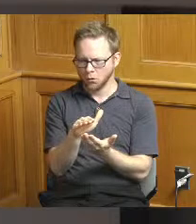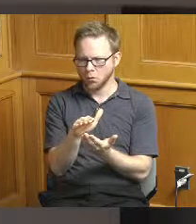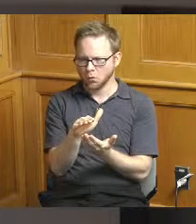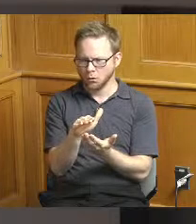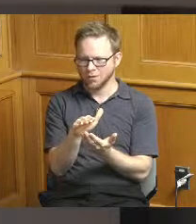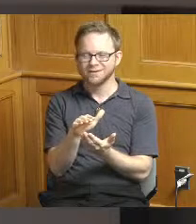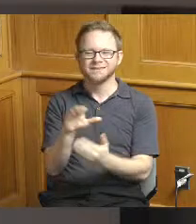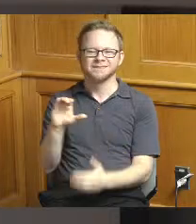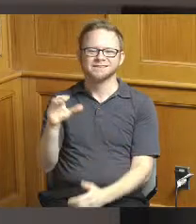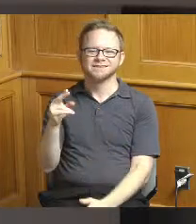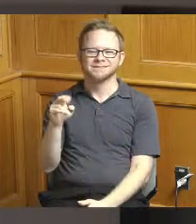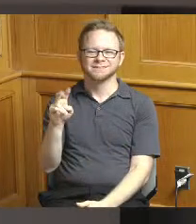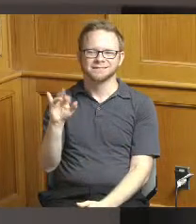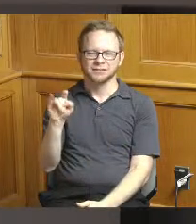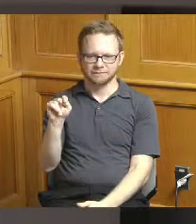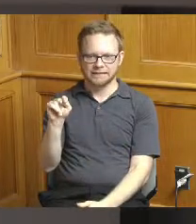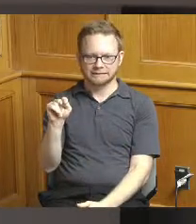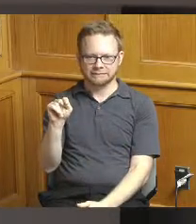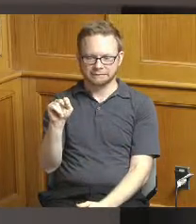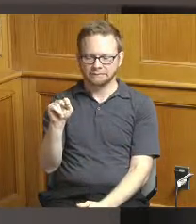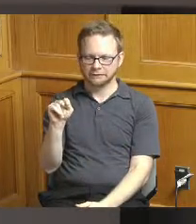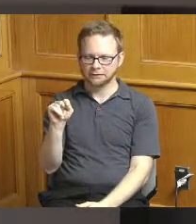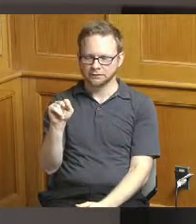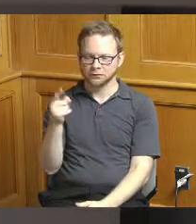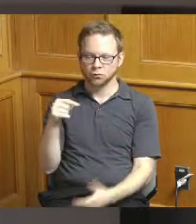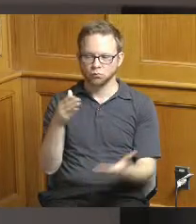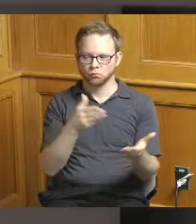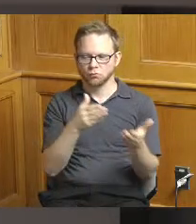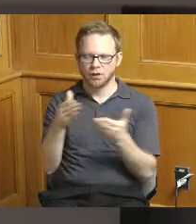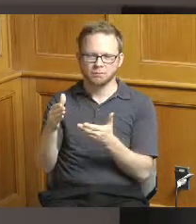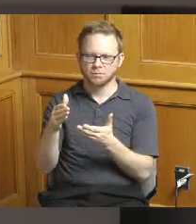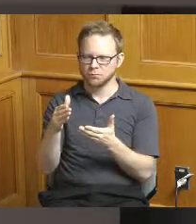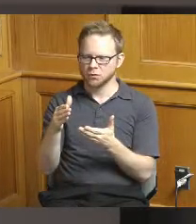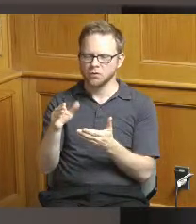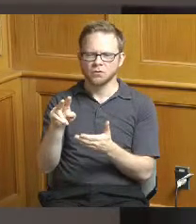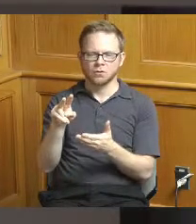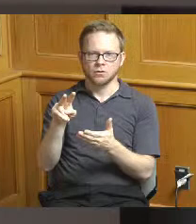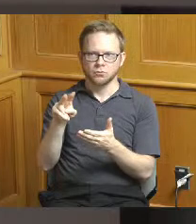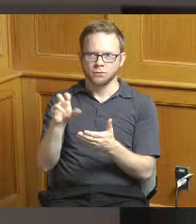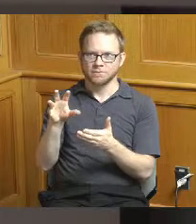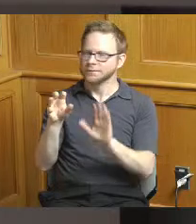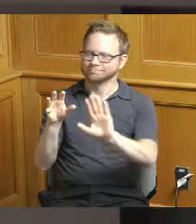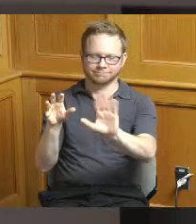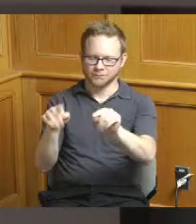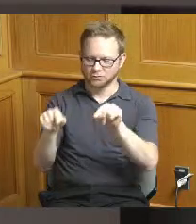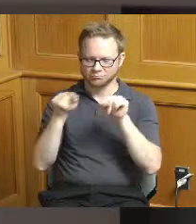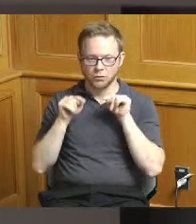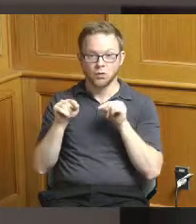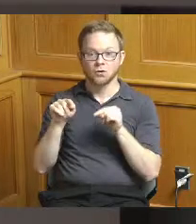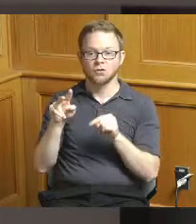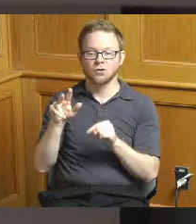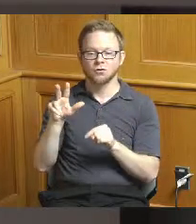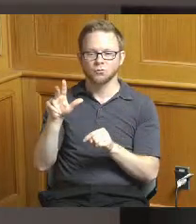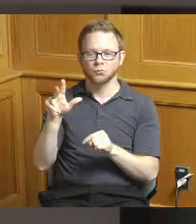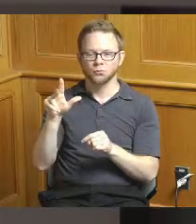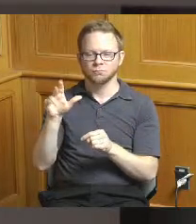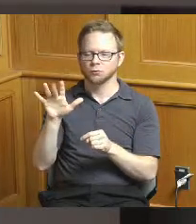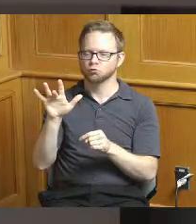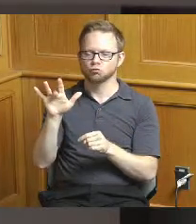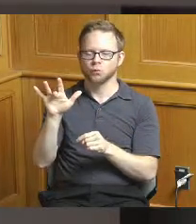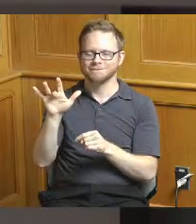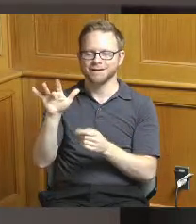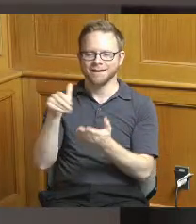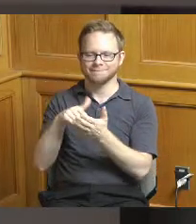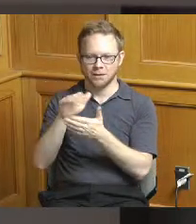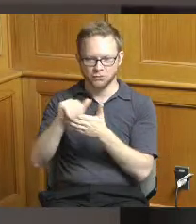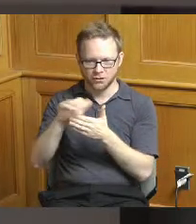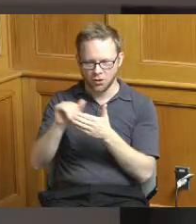of Cheviot we're recommending funding for 250 sorry 25,000 and it's for a market study for the